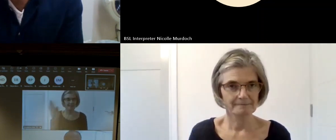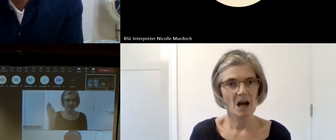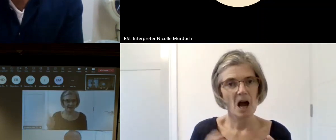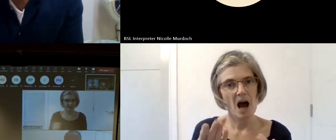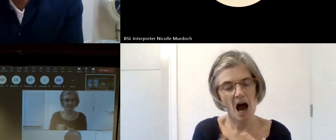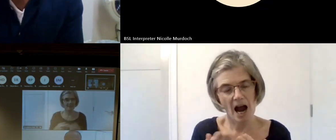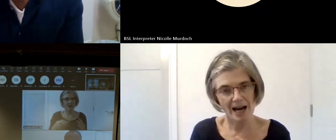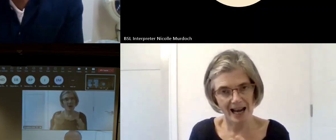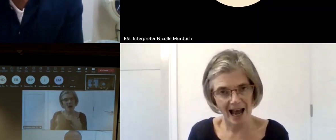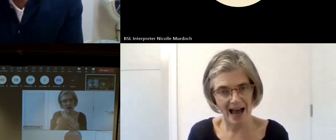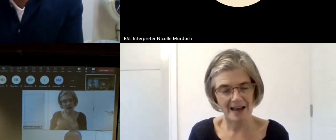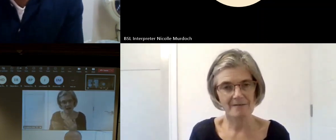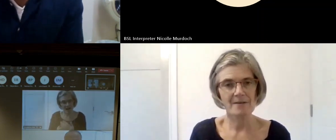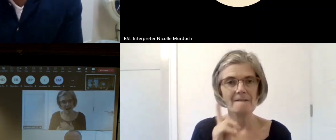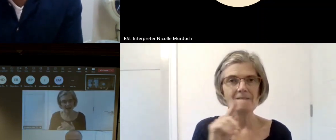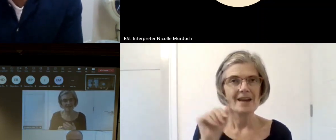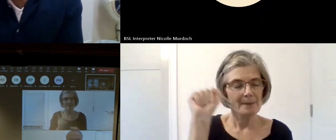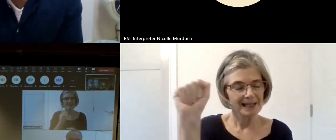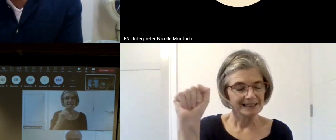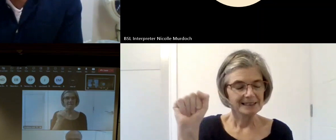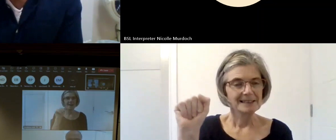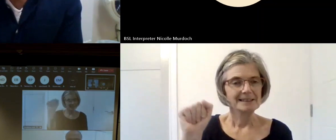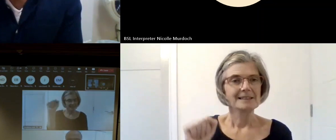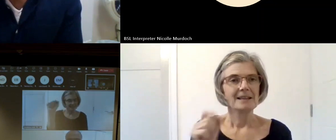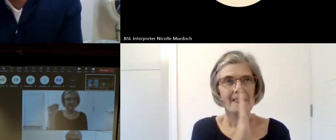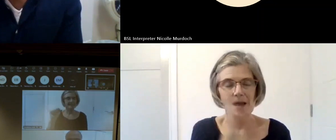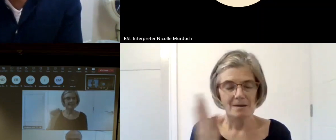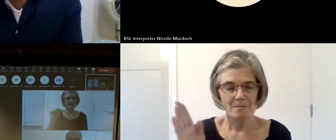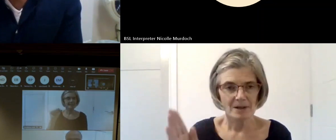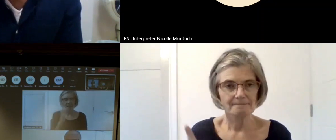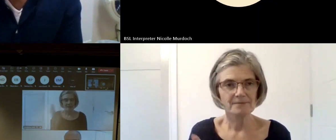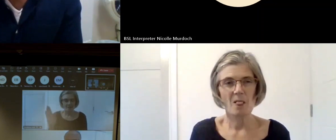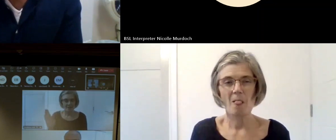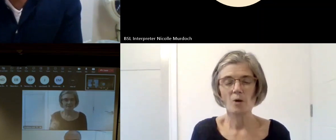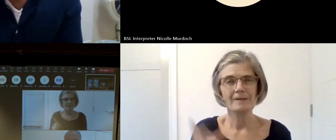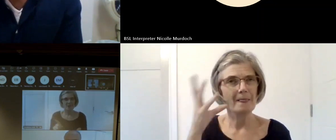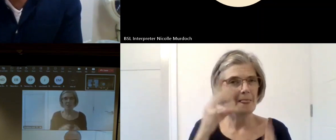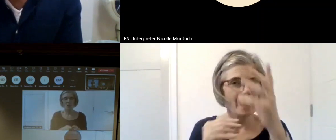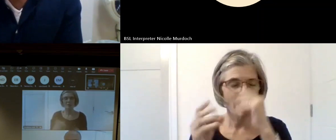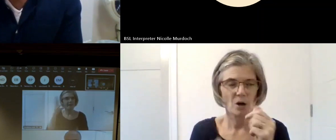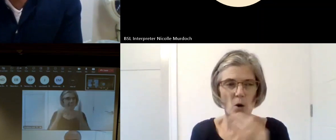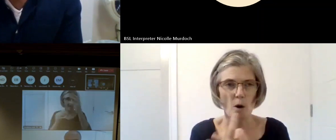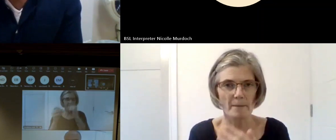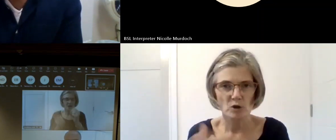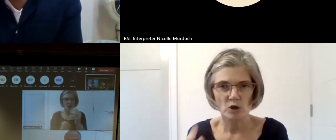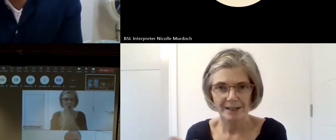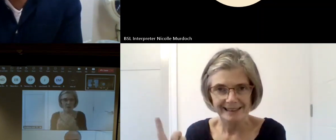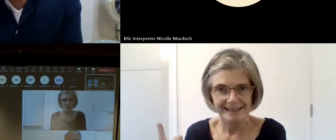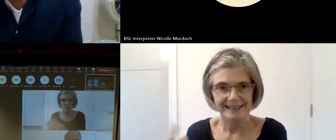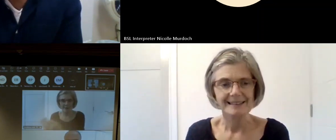of events and lots of learning opportunities and so yeah I guess that's part of what I'm interested